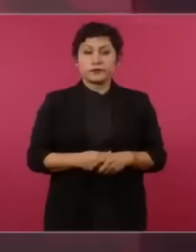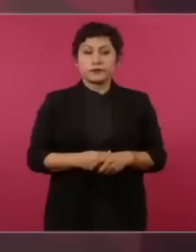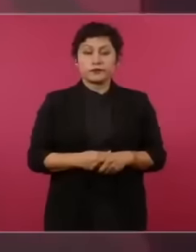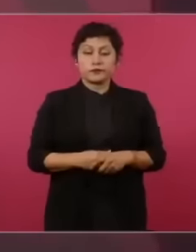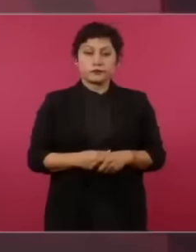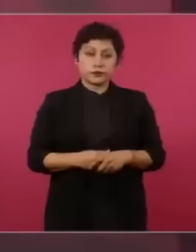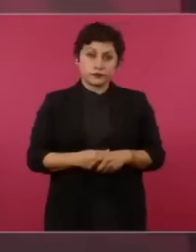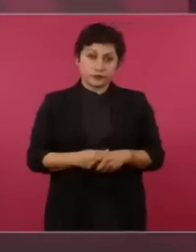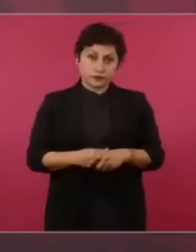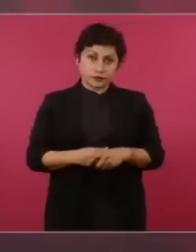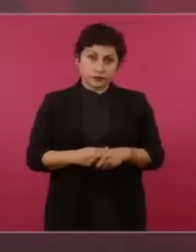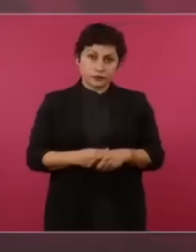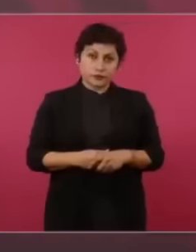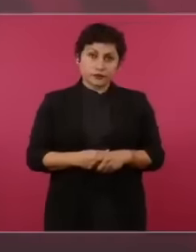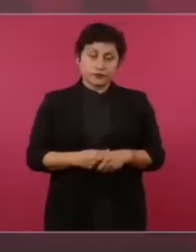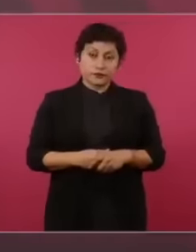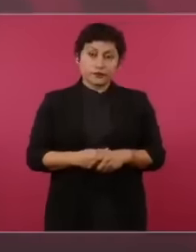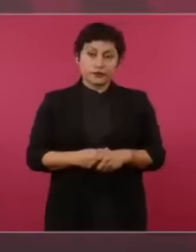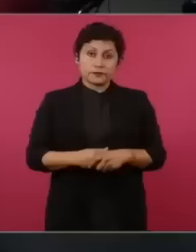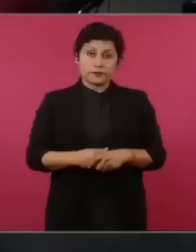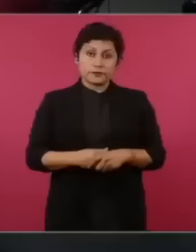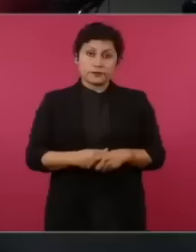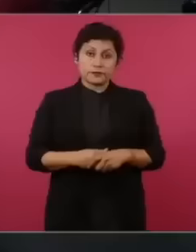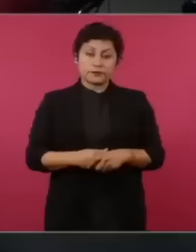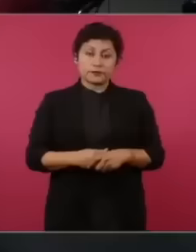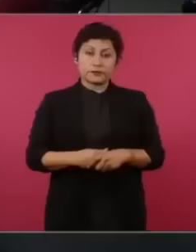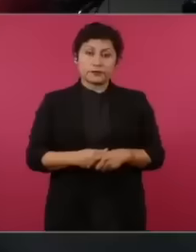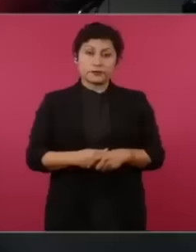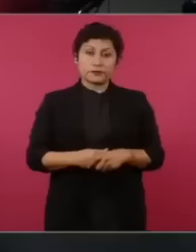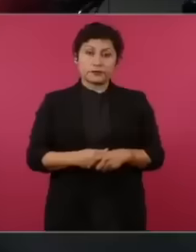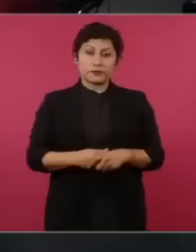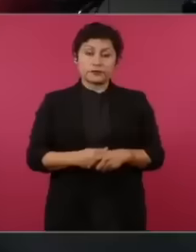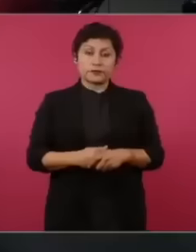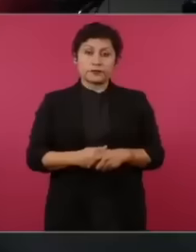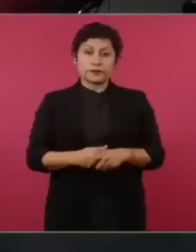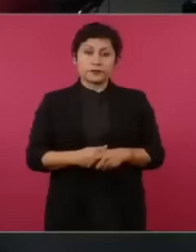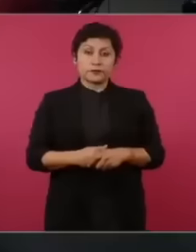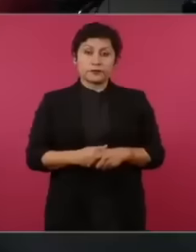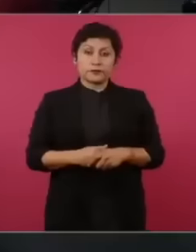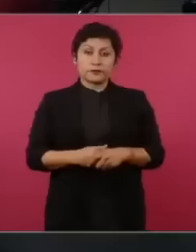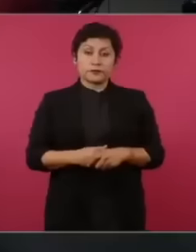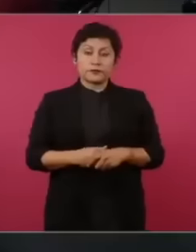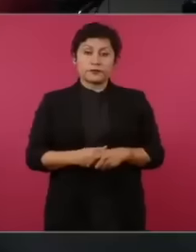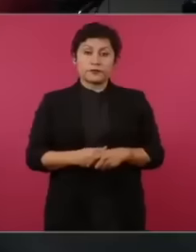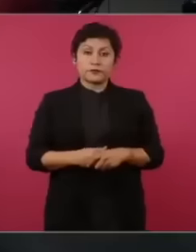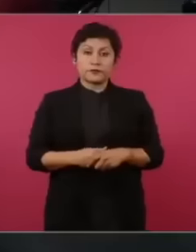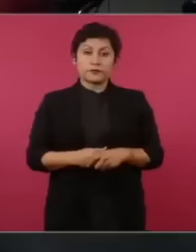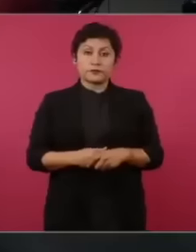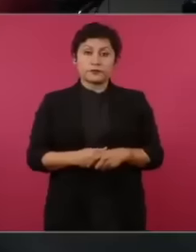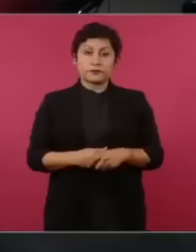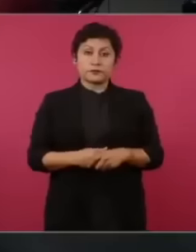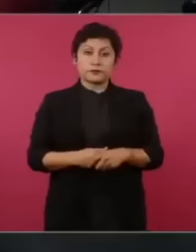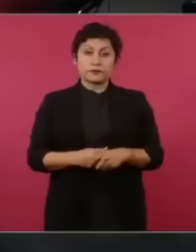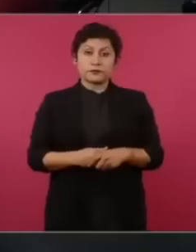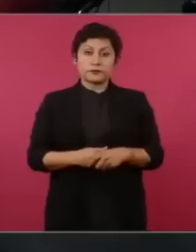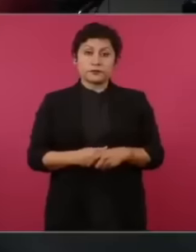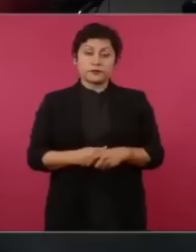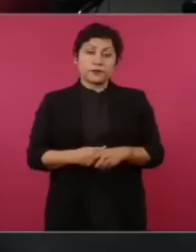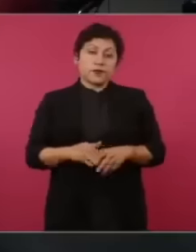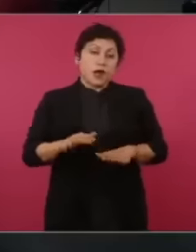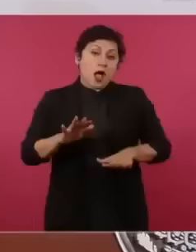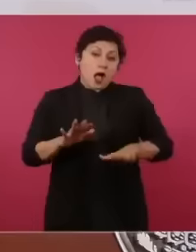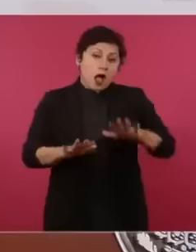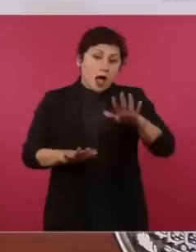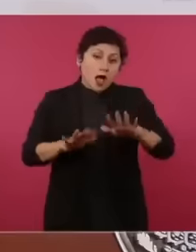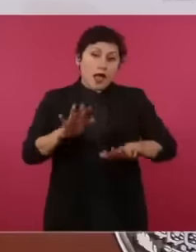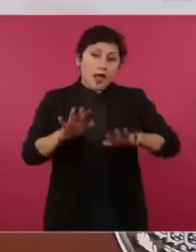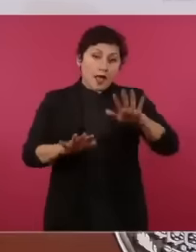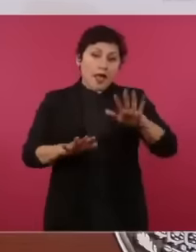important business, accumulate a lot